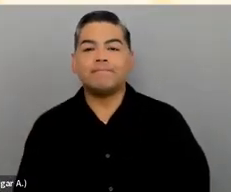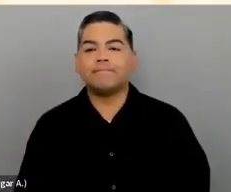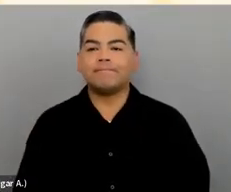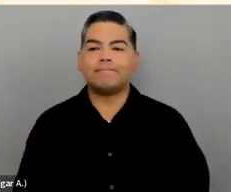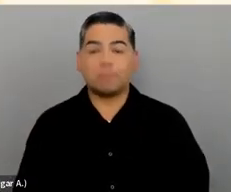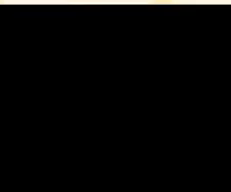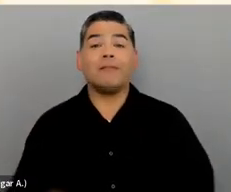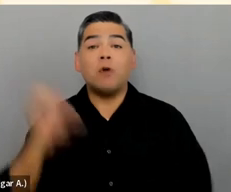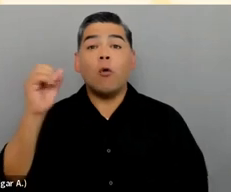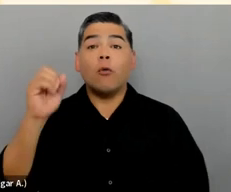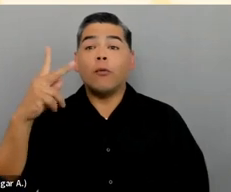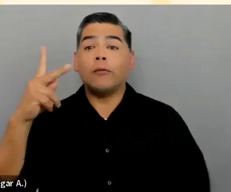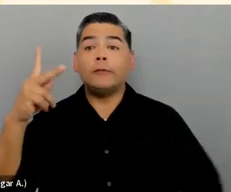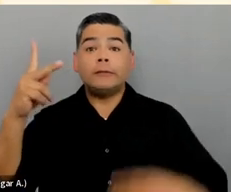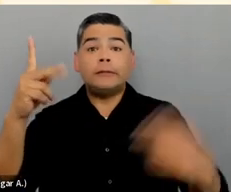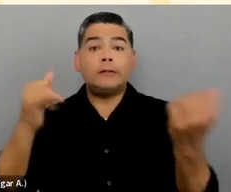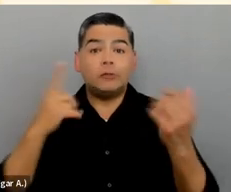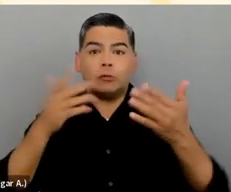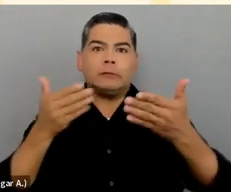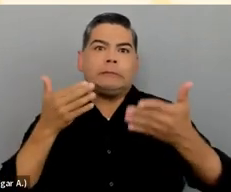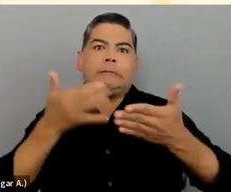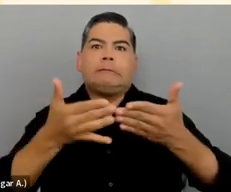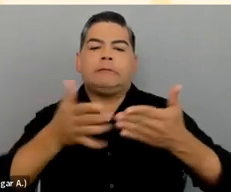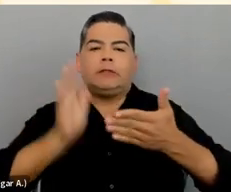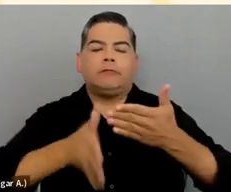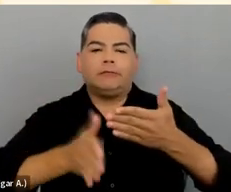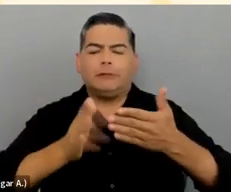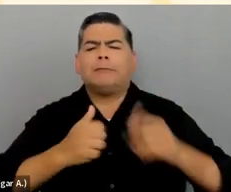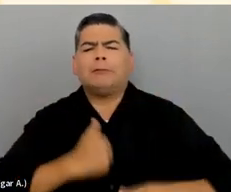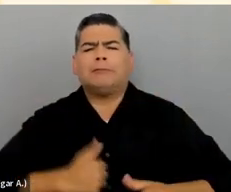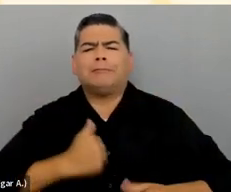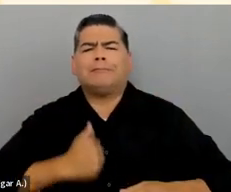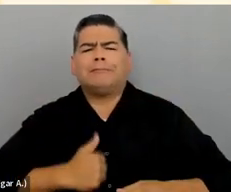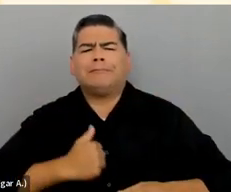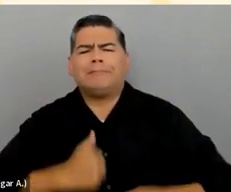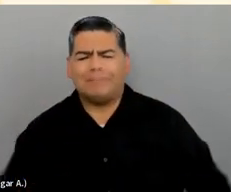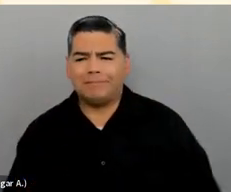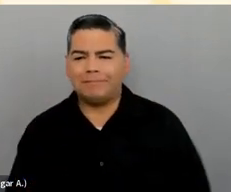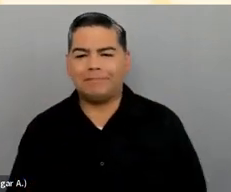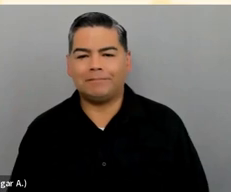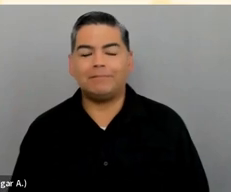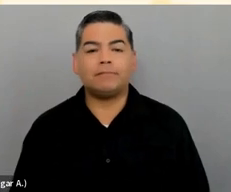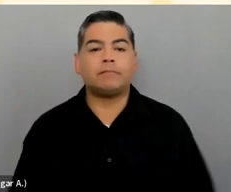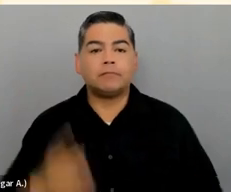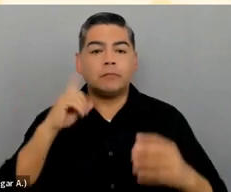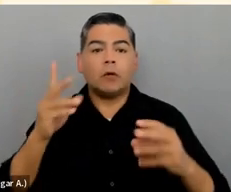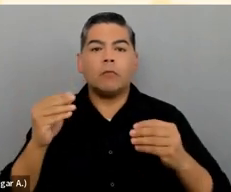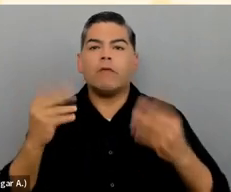OK, so we're getting near the end. So how did I use this?